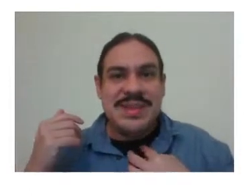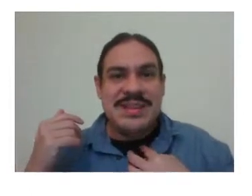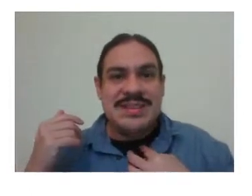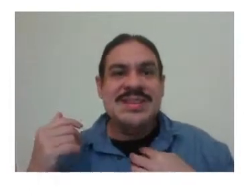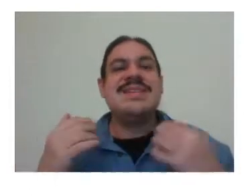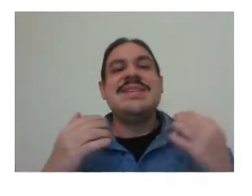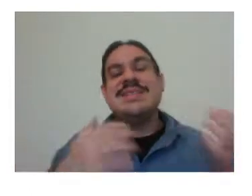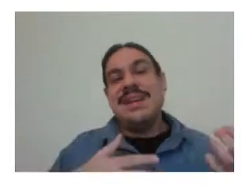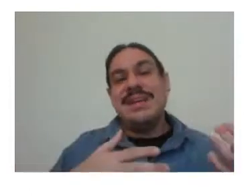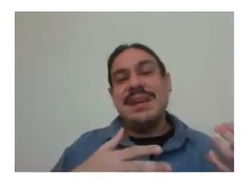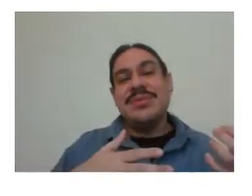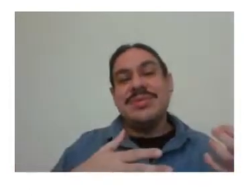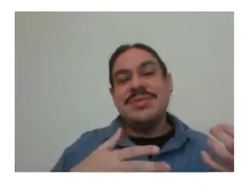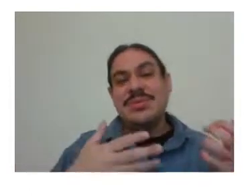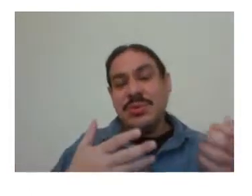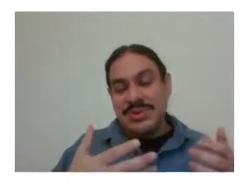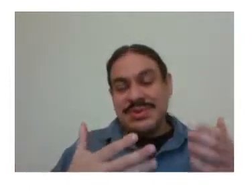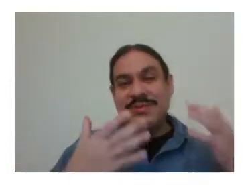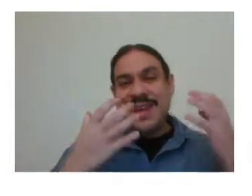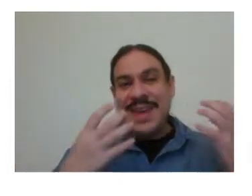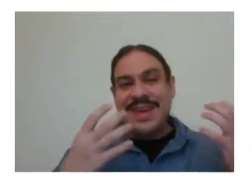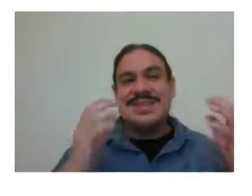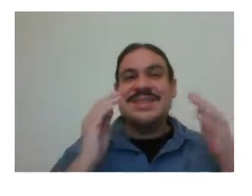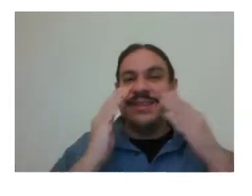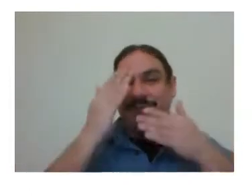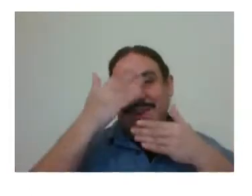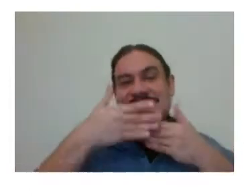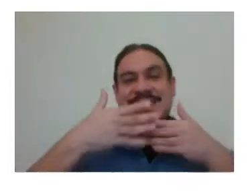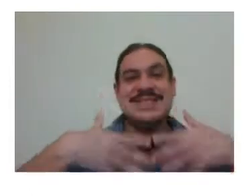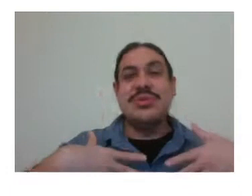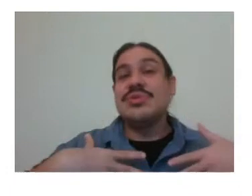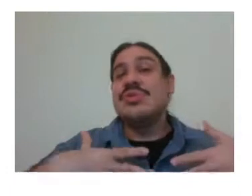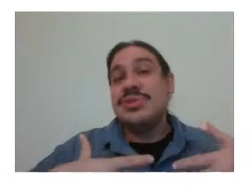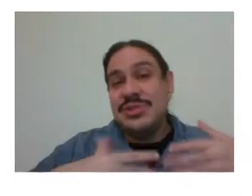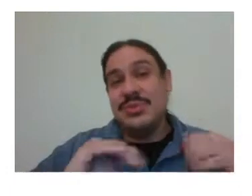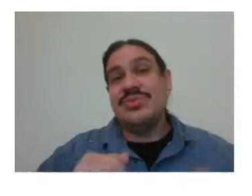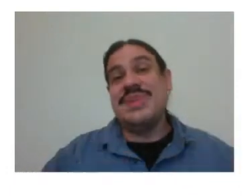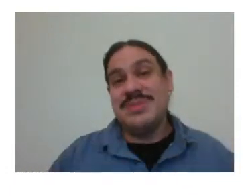ideas, sign languages use motions of hands, of faces, and torsos to transmit